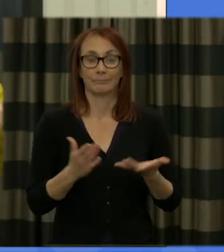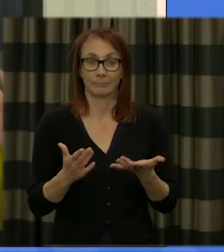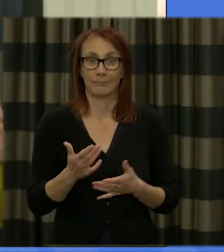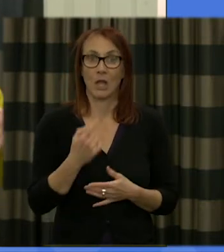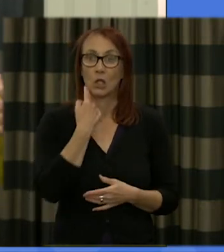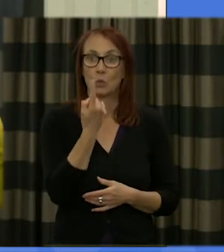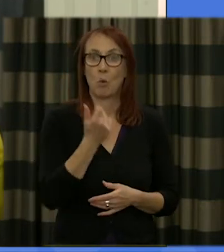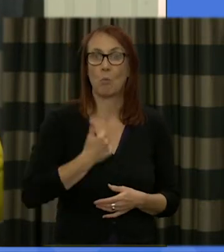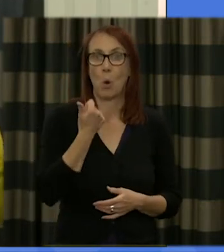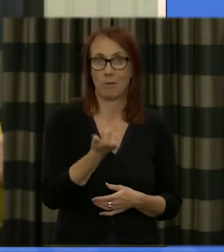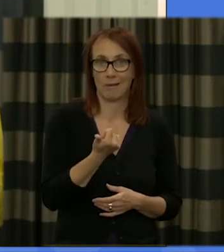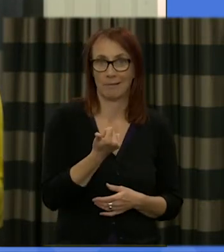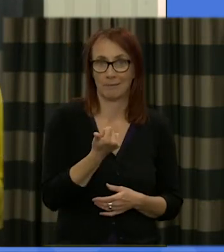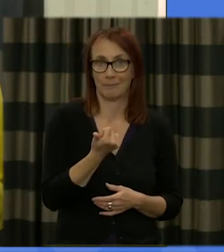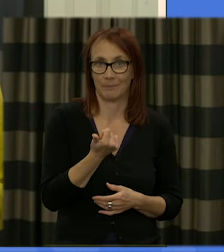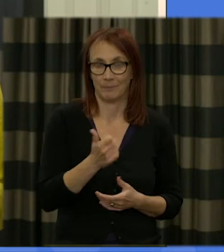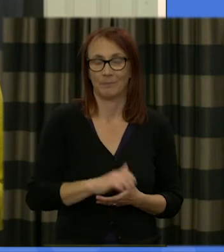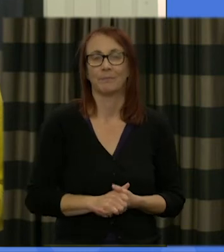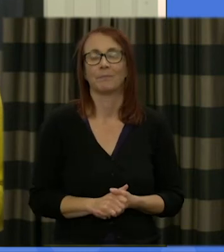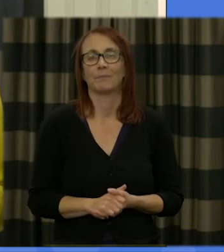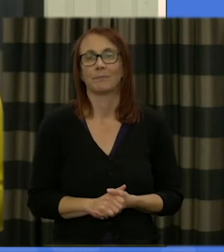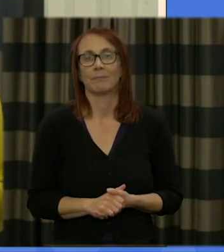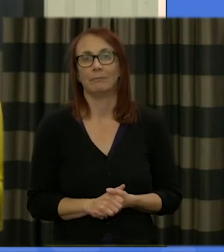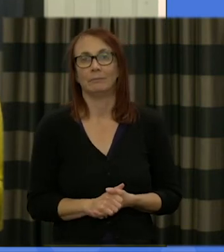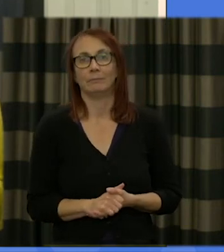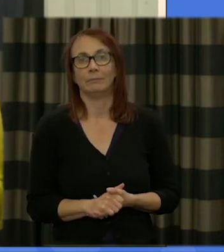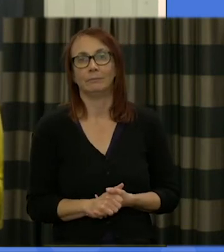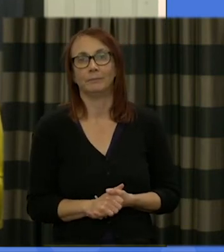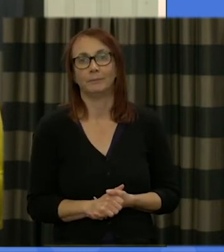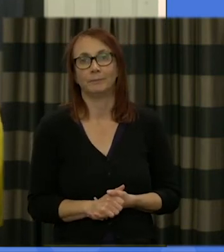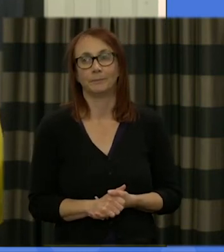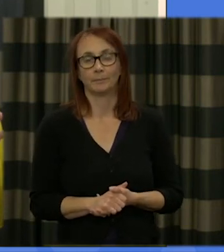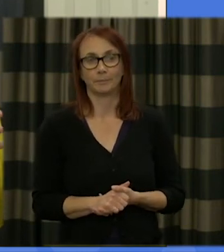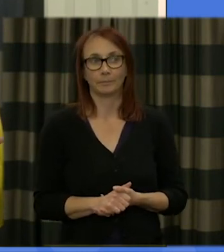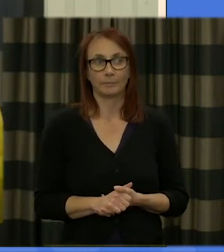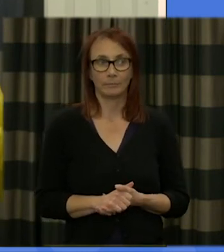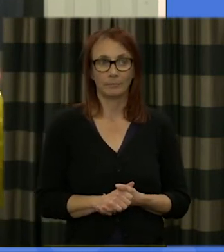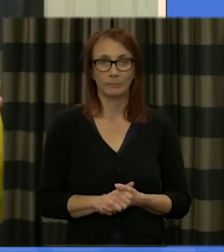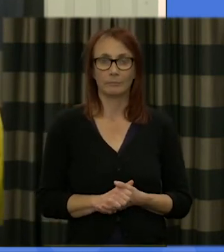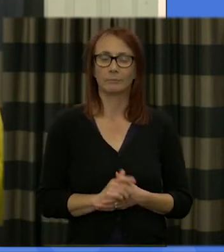busy morning as you can see and but we'll have a chance to break for lunch